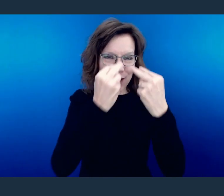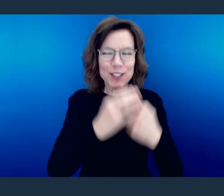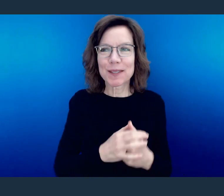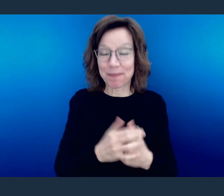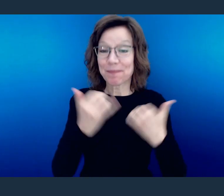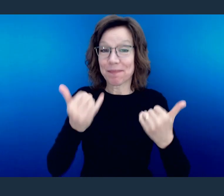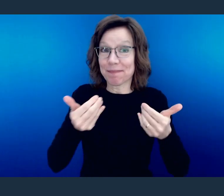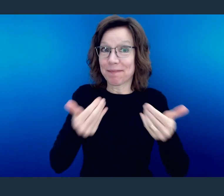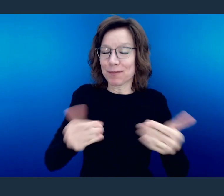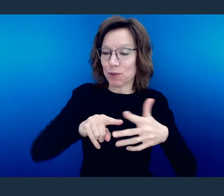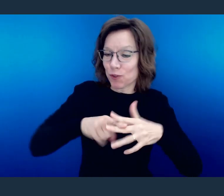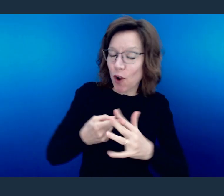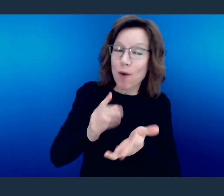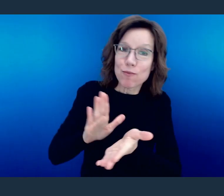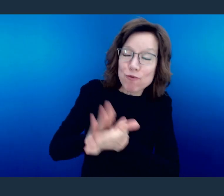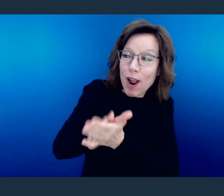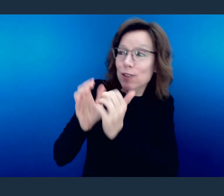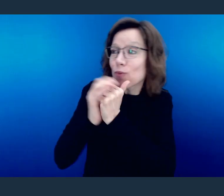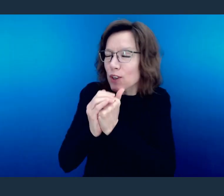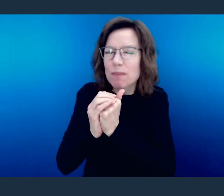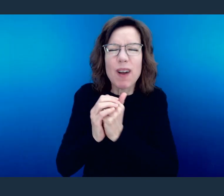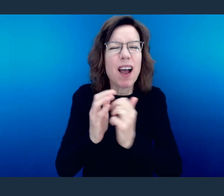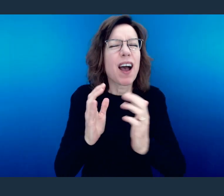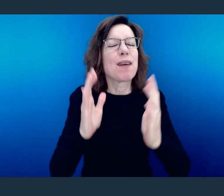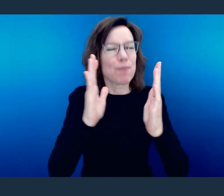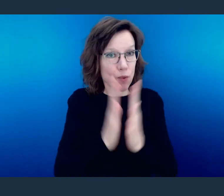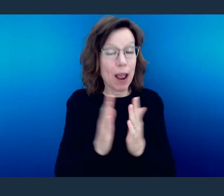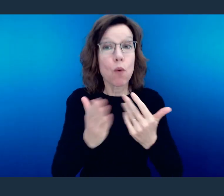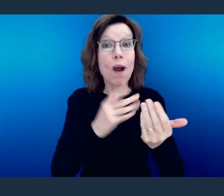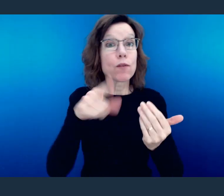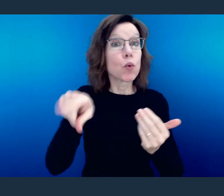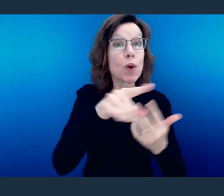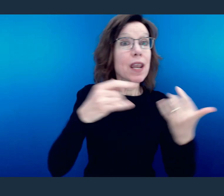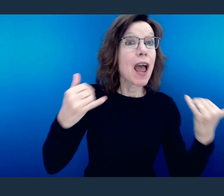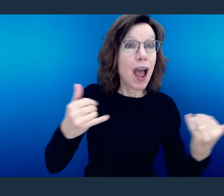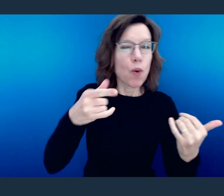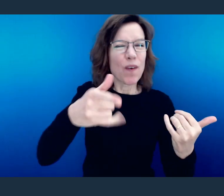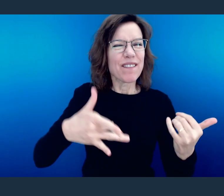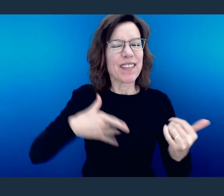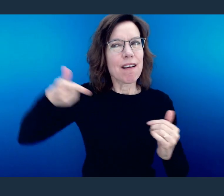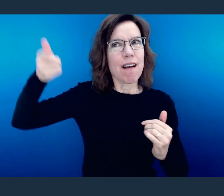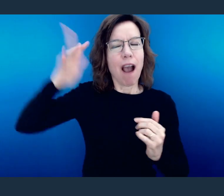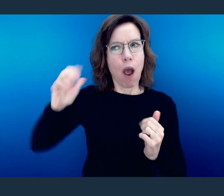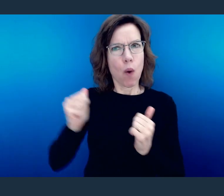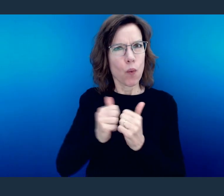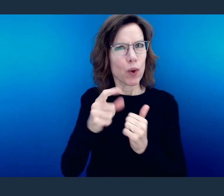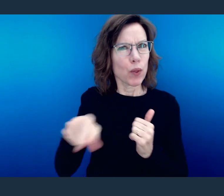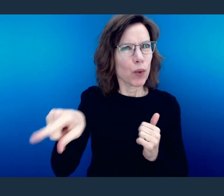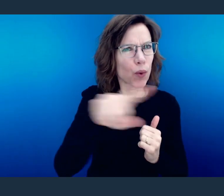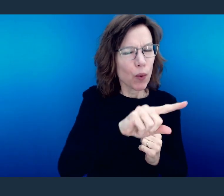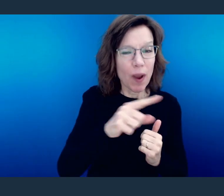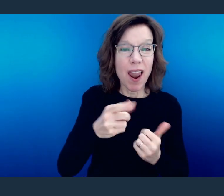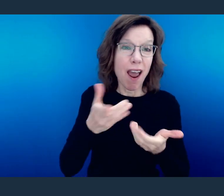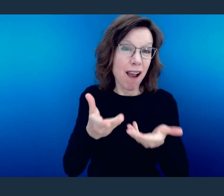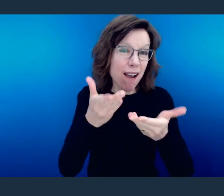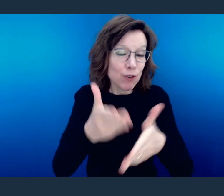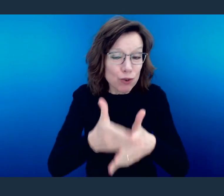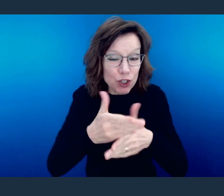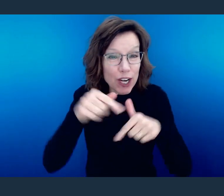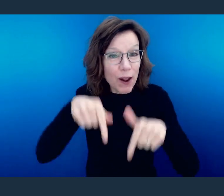So now as we begin to go into our praise and worship, I pray that right where you are, you can feel the presence of God and that you would share this with someone else so